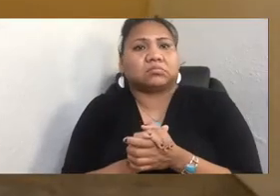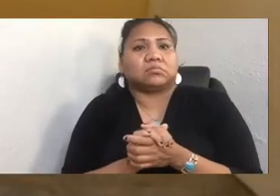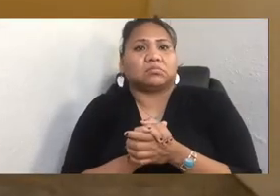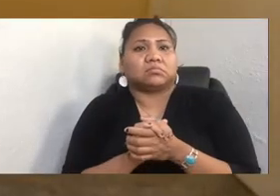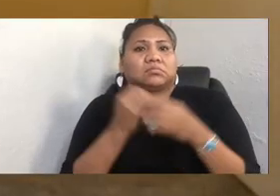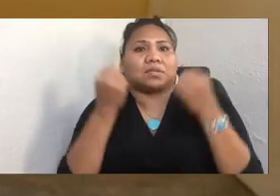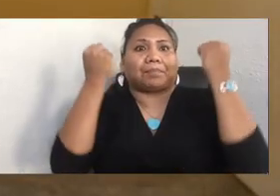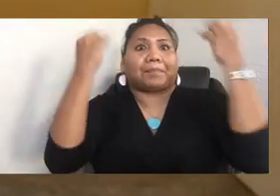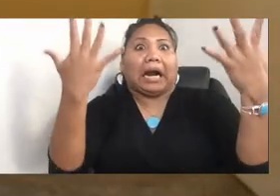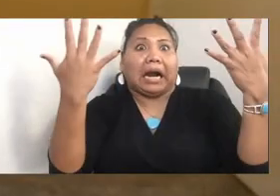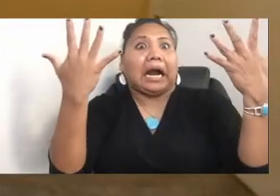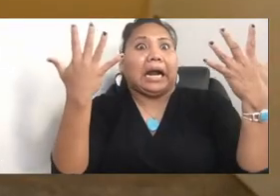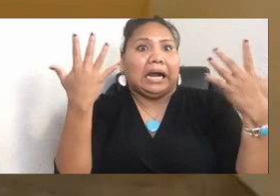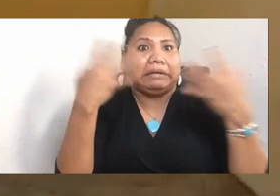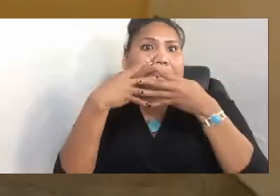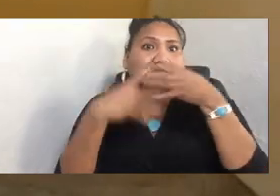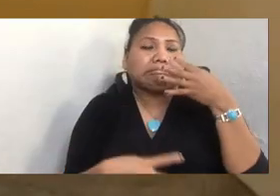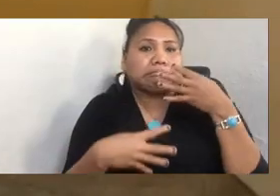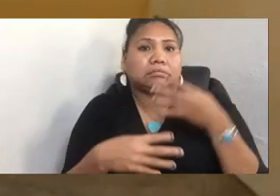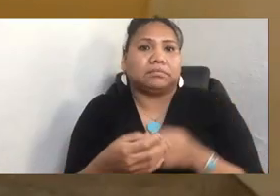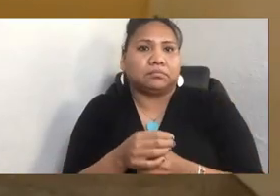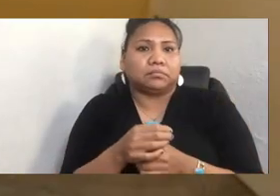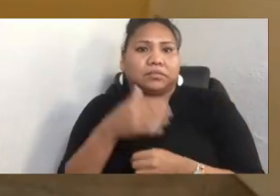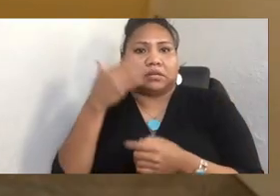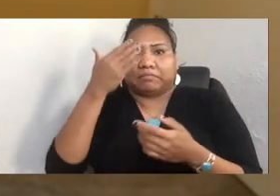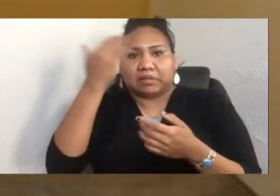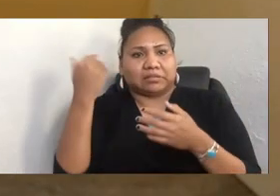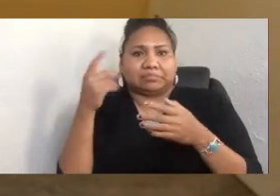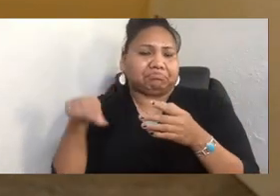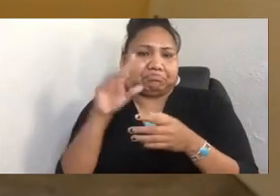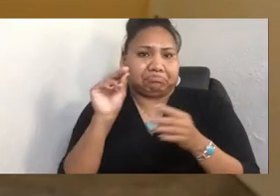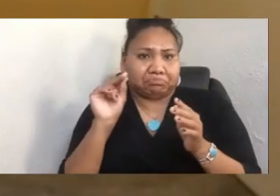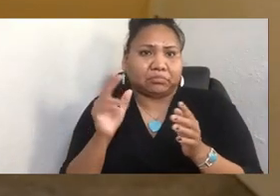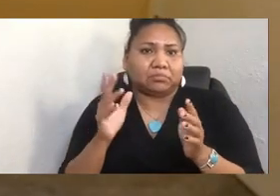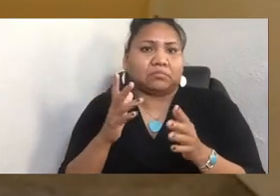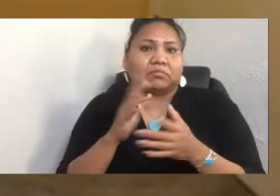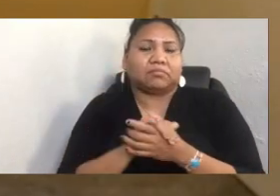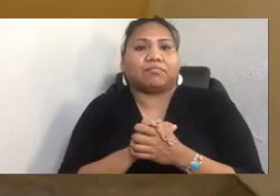I know I'll forget them, so I'm just going to say, go to my AMR podcast.